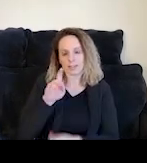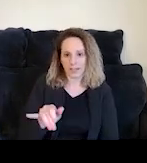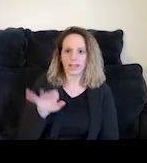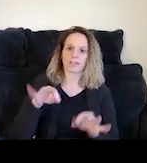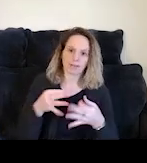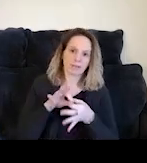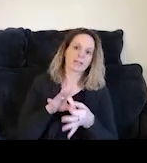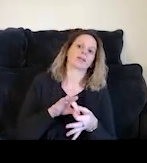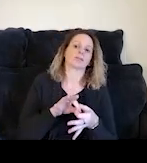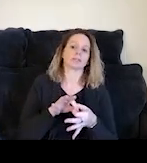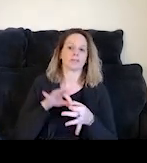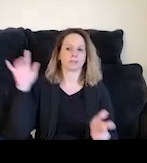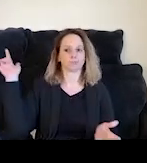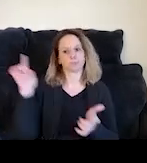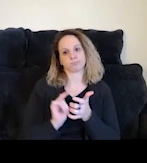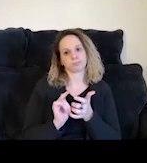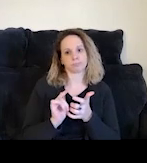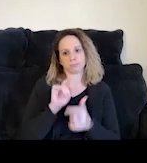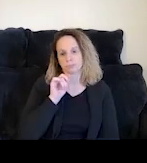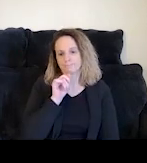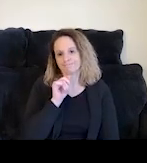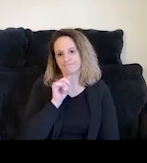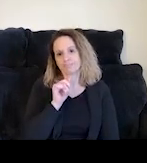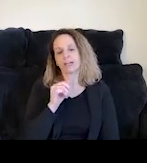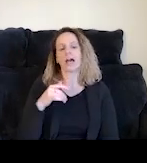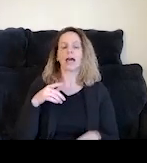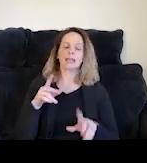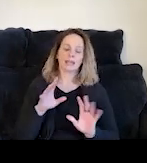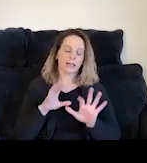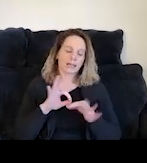have deteriorated significantly and connections with other loved ones have deteriorated significantly.